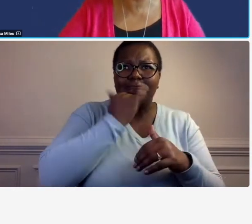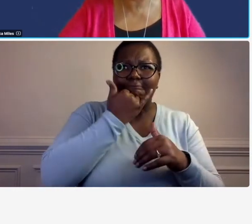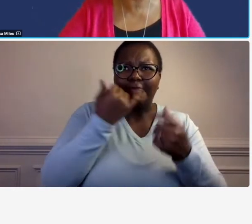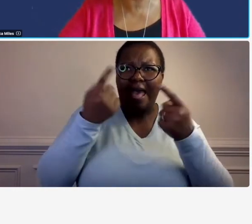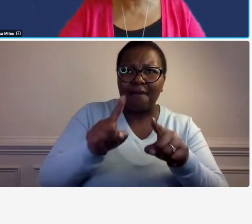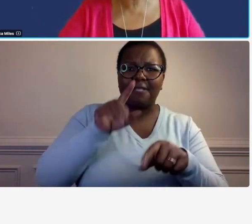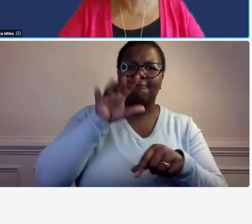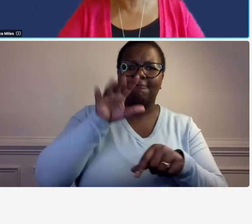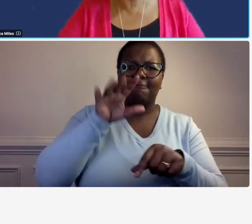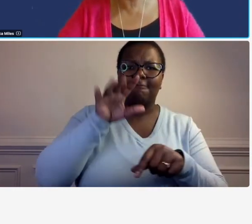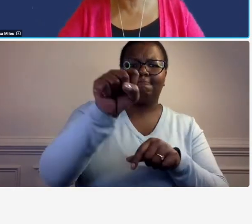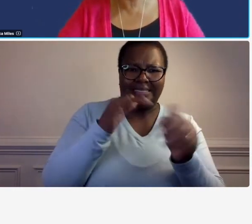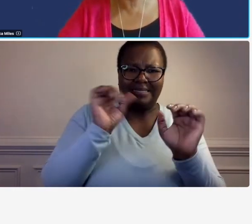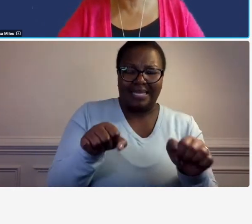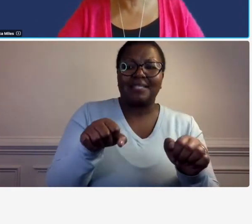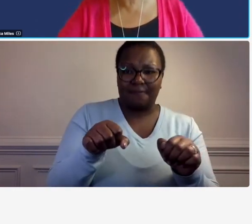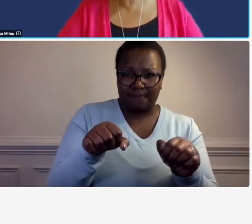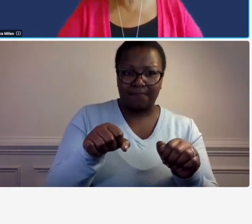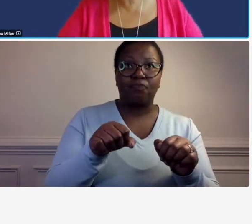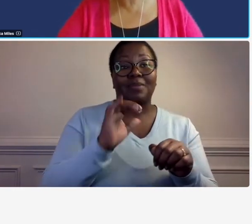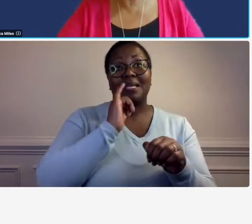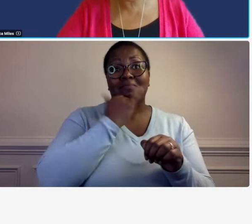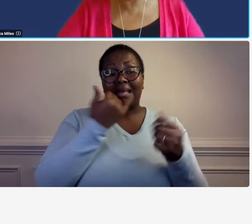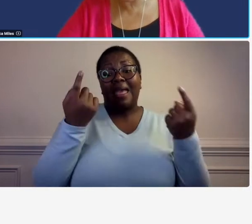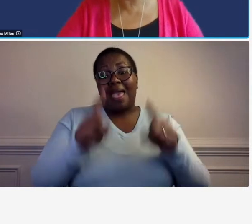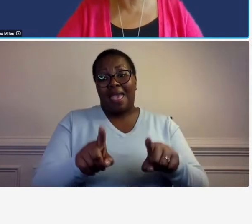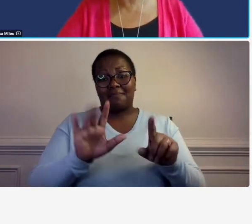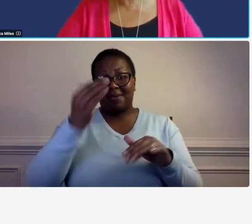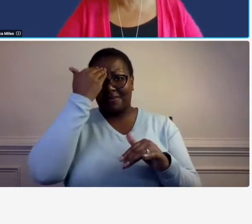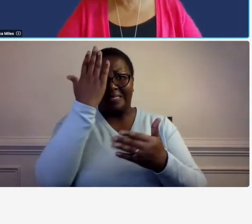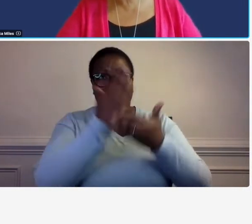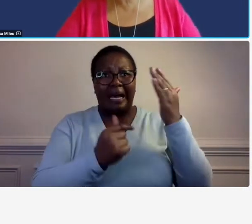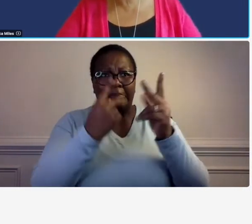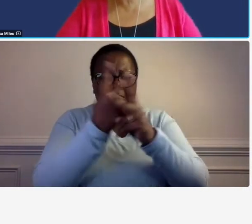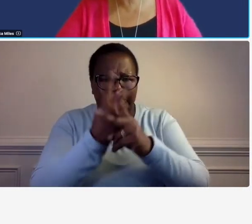manner so that mistakes happen you know things get misclassified but what you need to do is